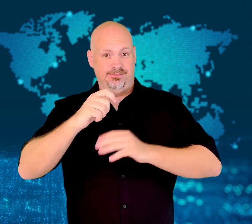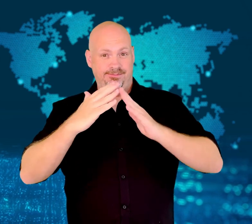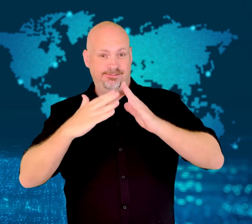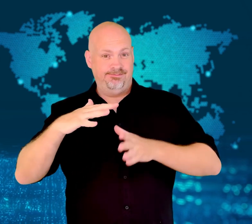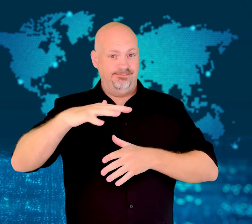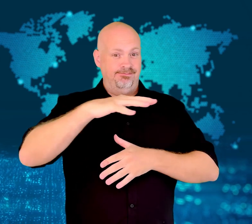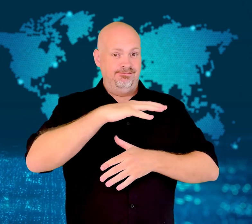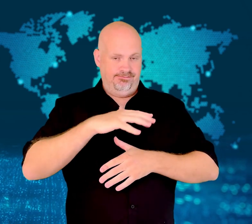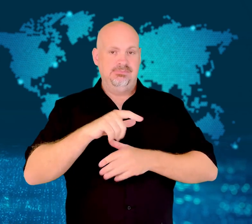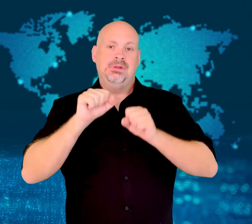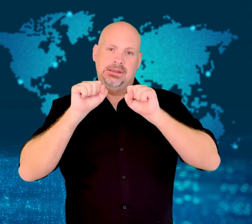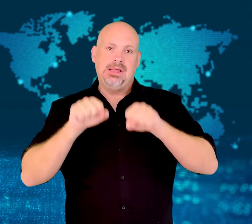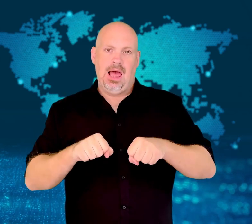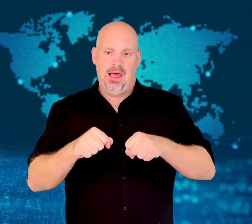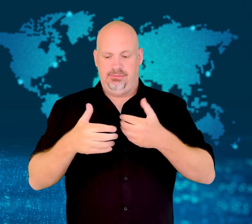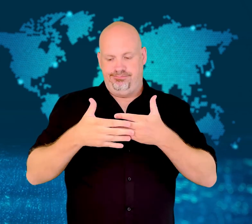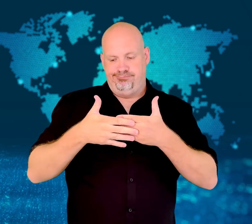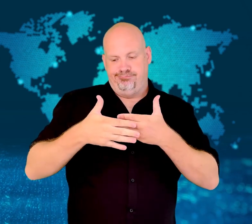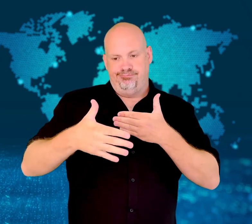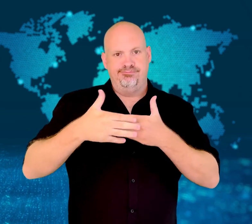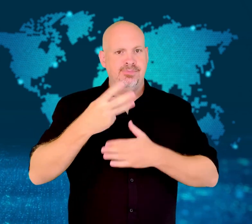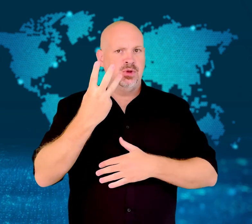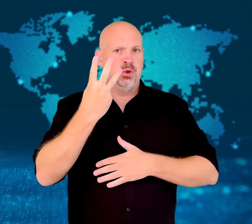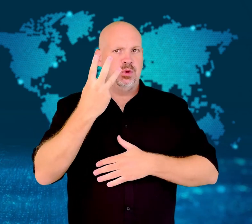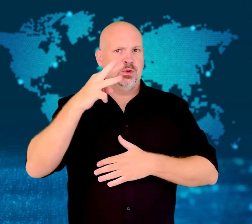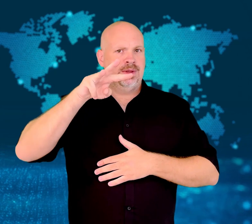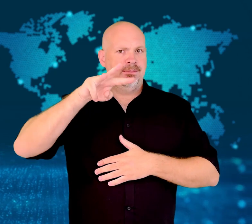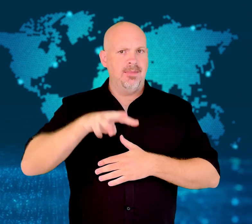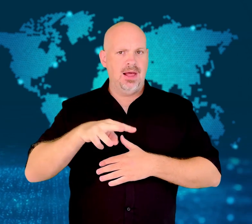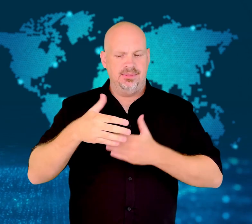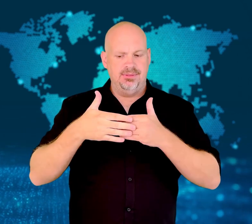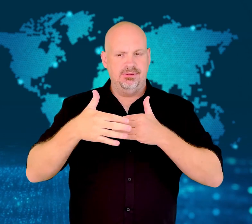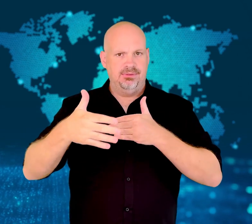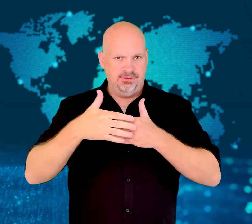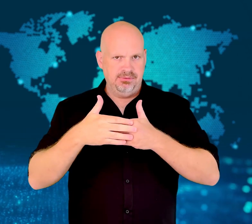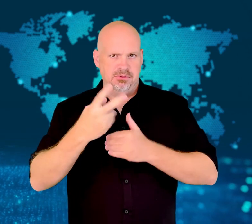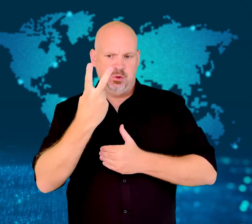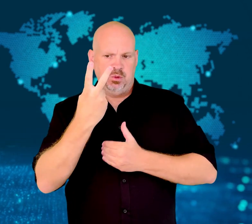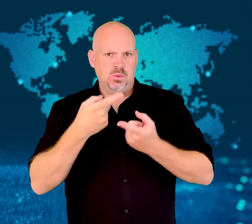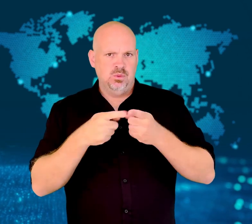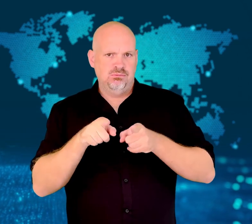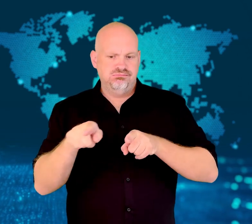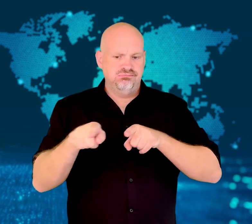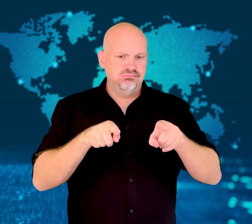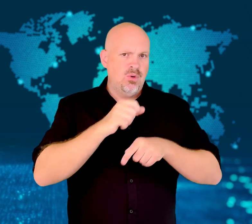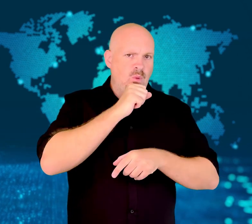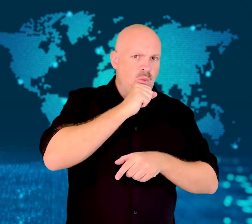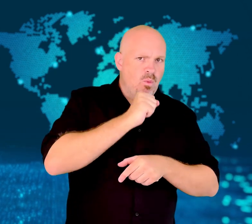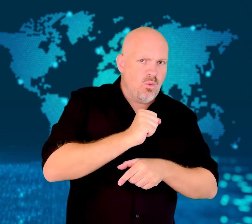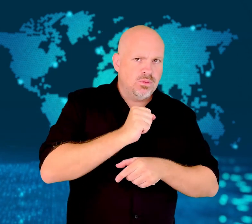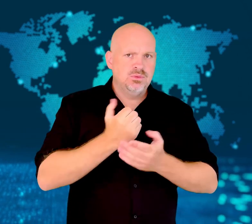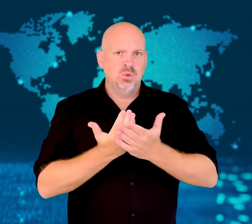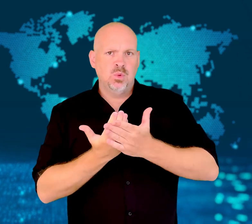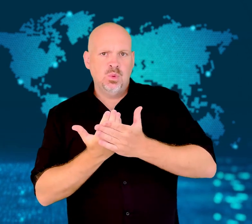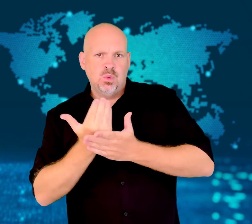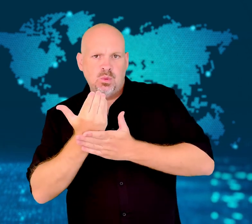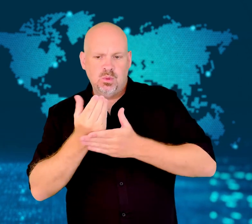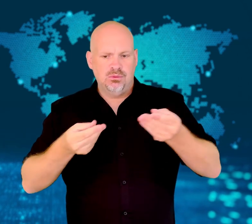Sierra Leone residents will be able to use both the old